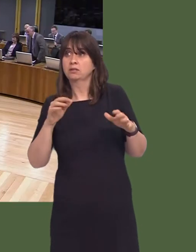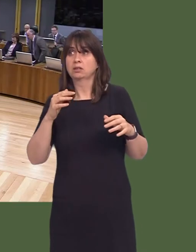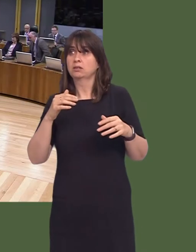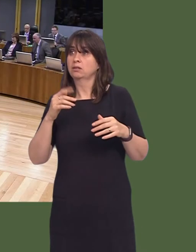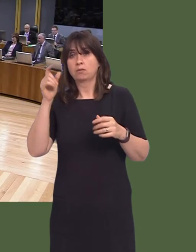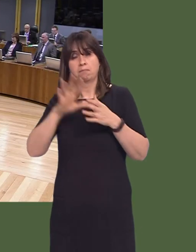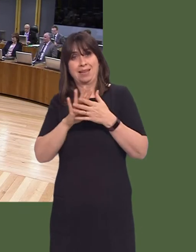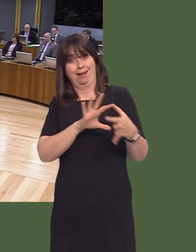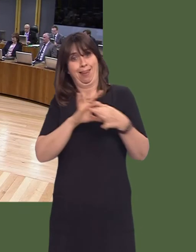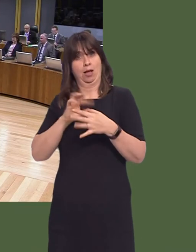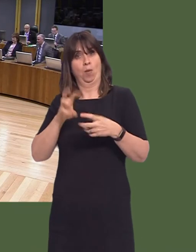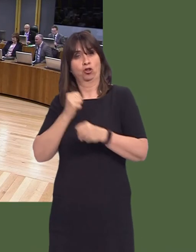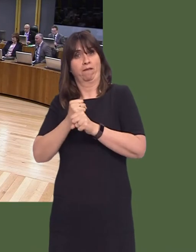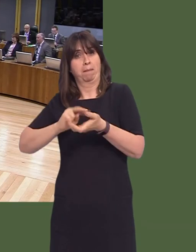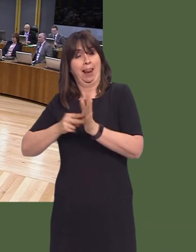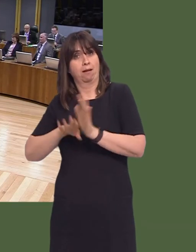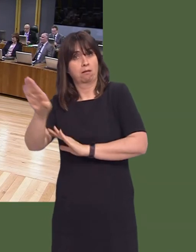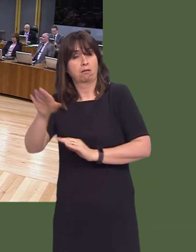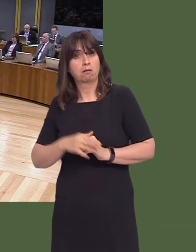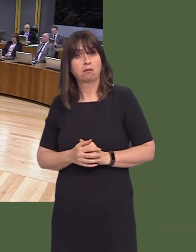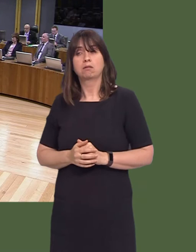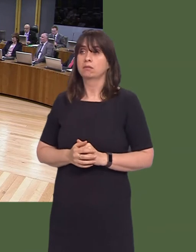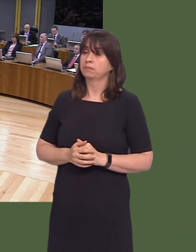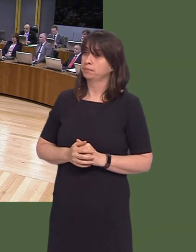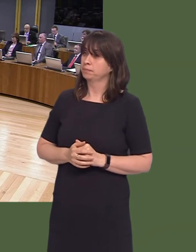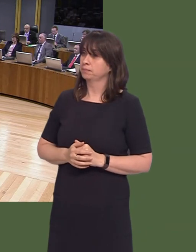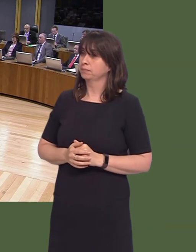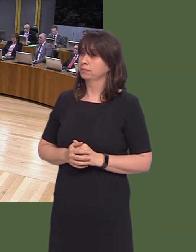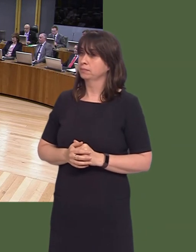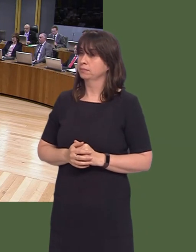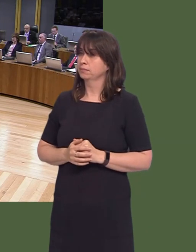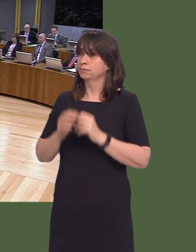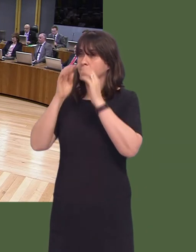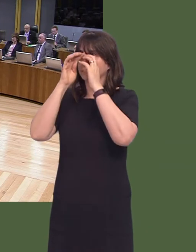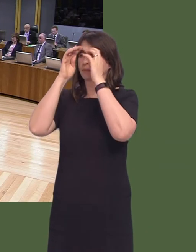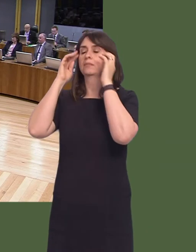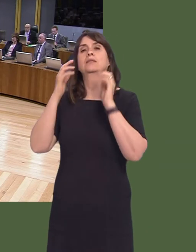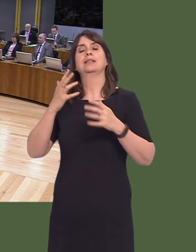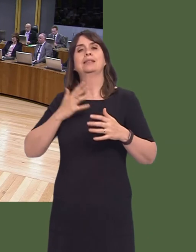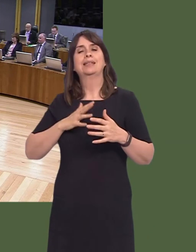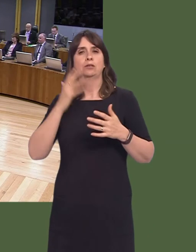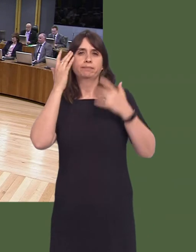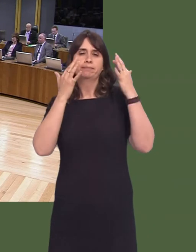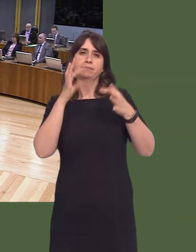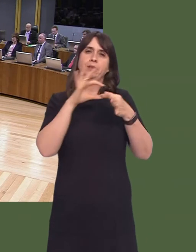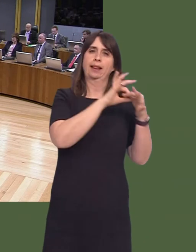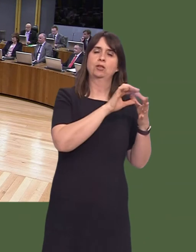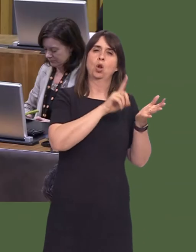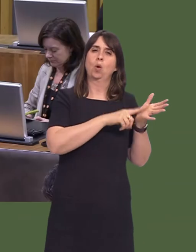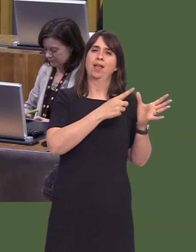Carwyn Jones AM: That is something that needs to be explored with local education authorities